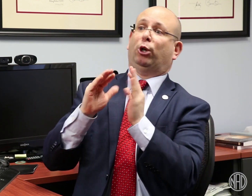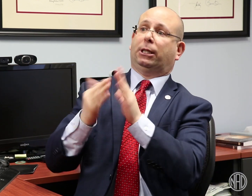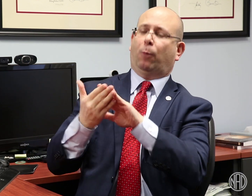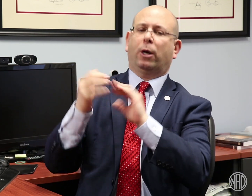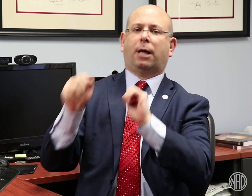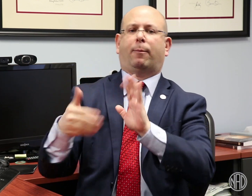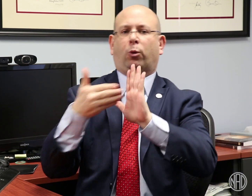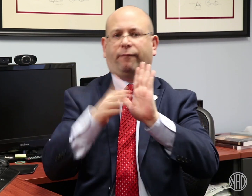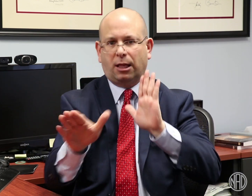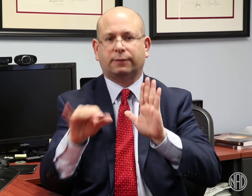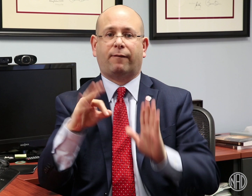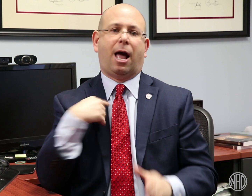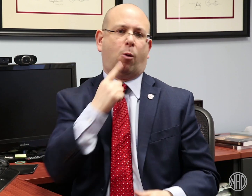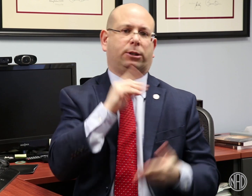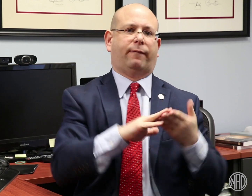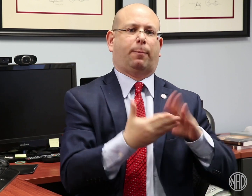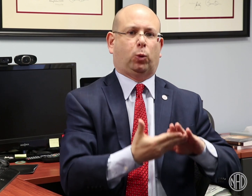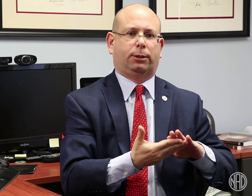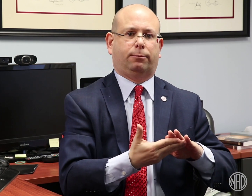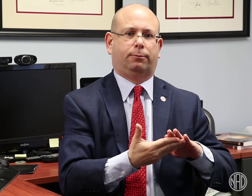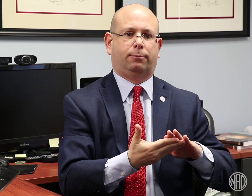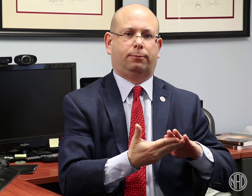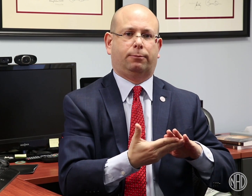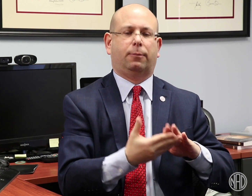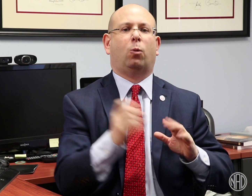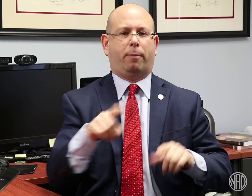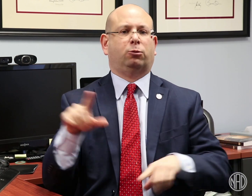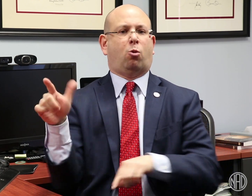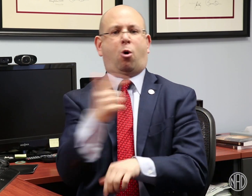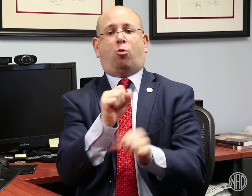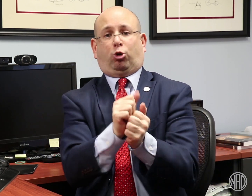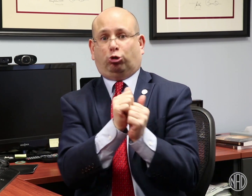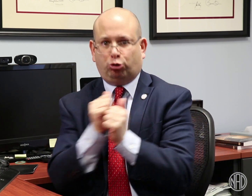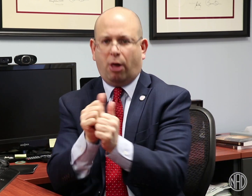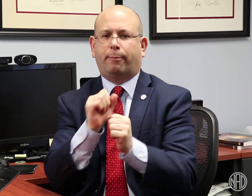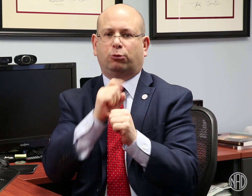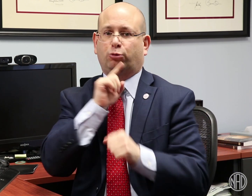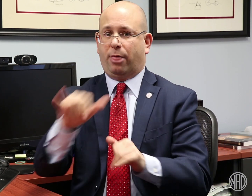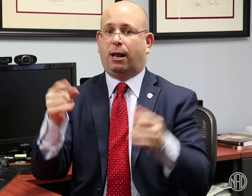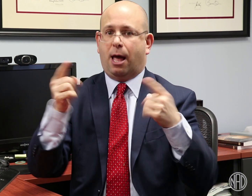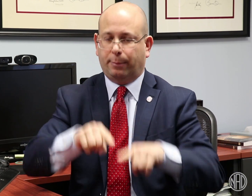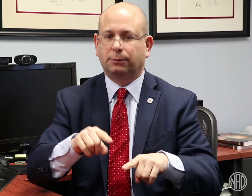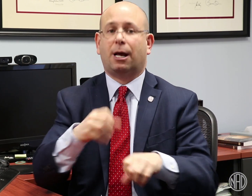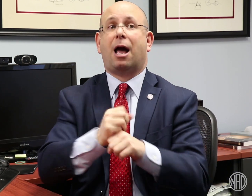our interpreting community appropriately reflects our deaf community. We need to work together to make this happen.